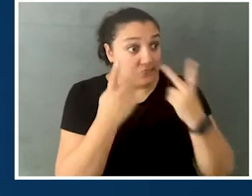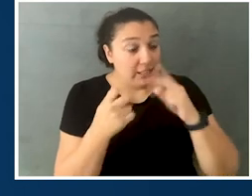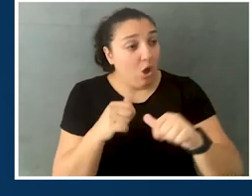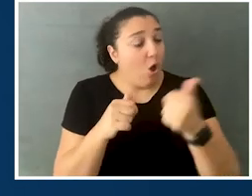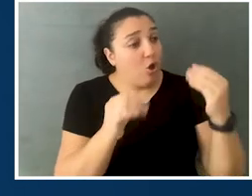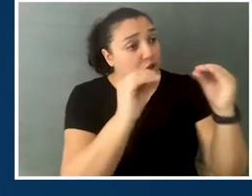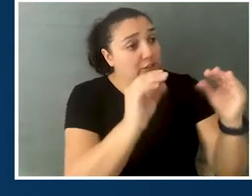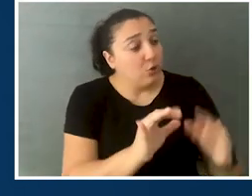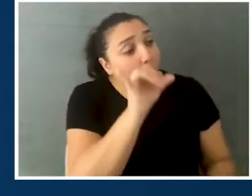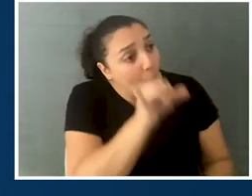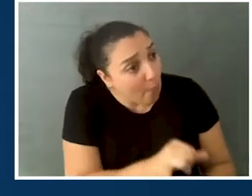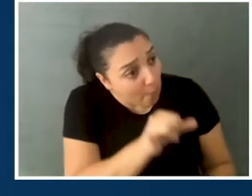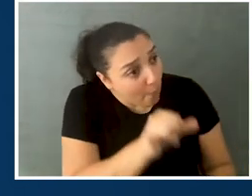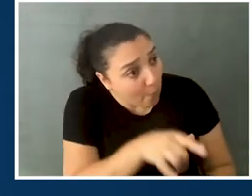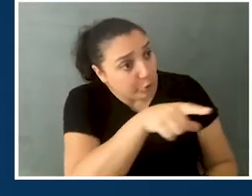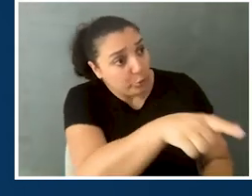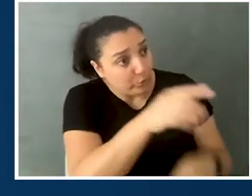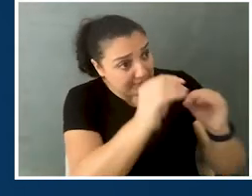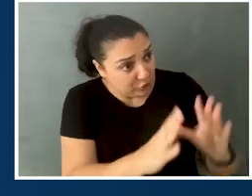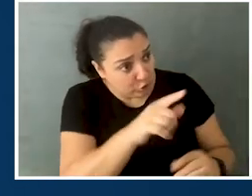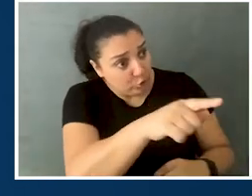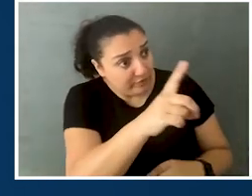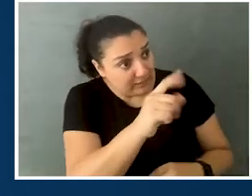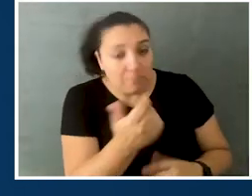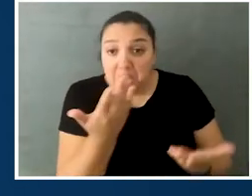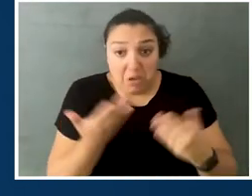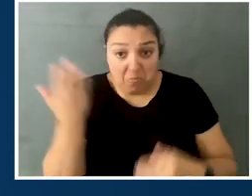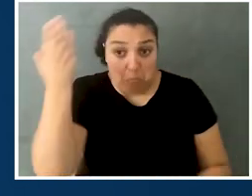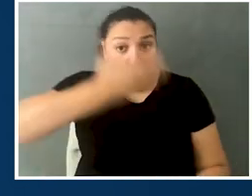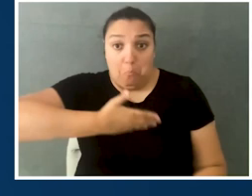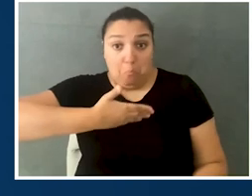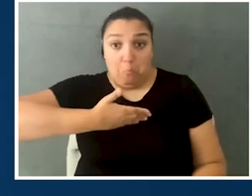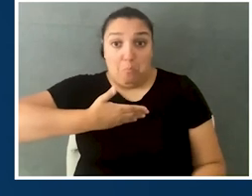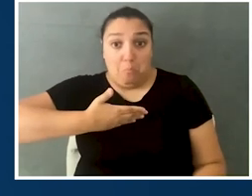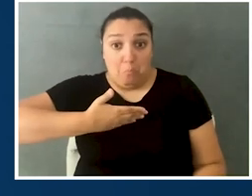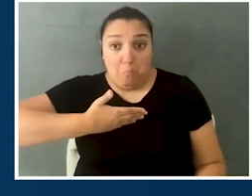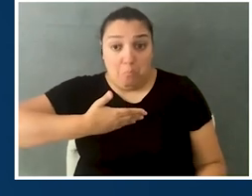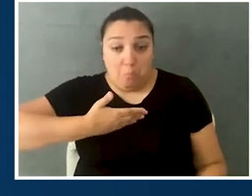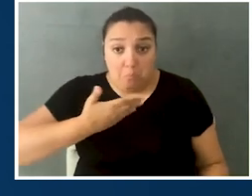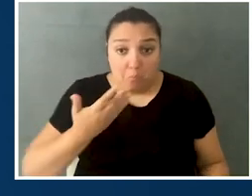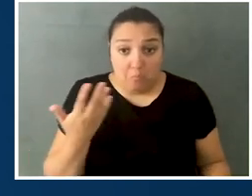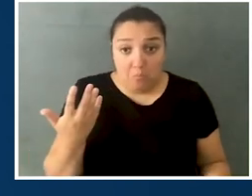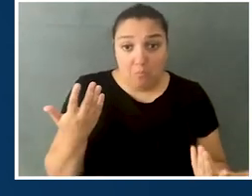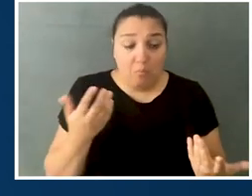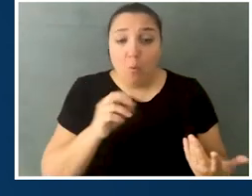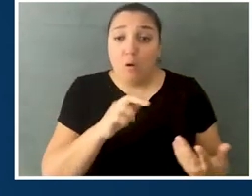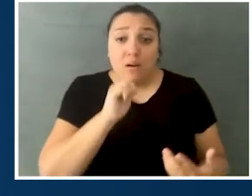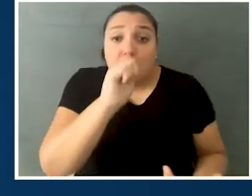who either have a disability that is apparent or one that they can even speak about,